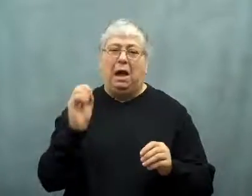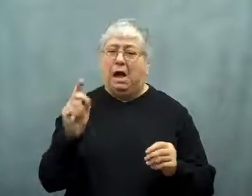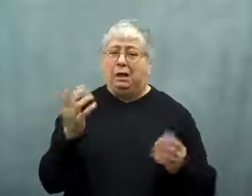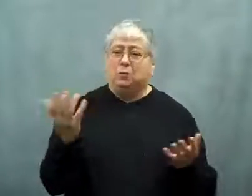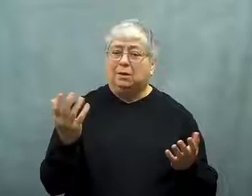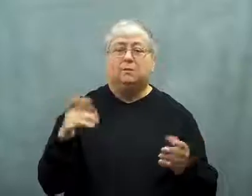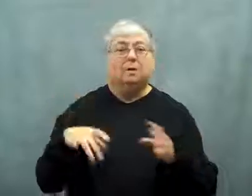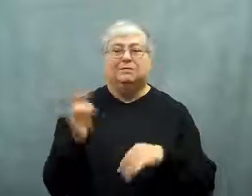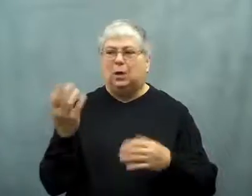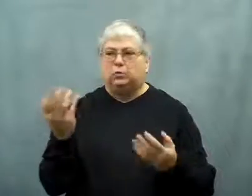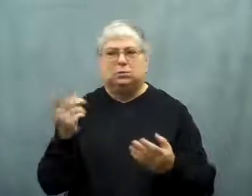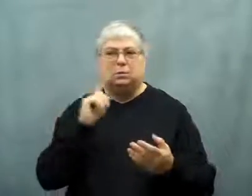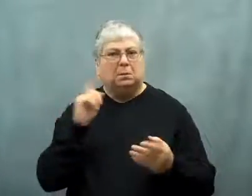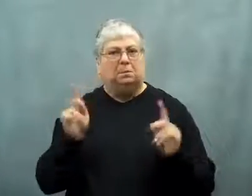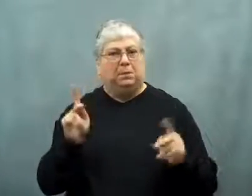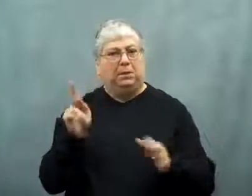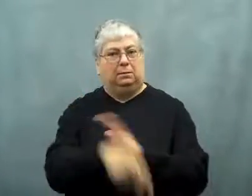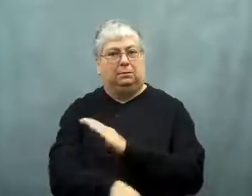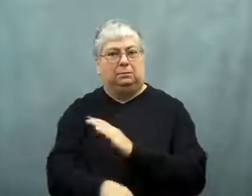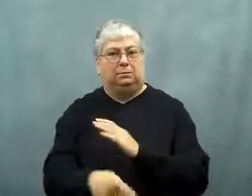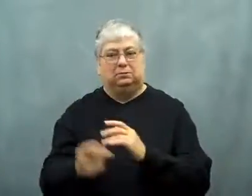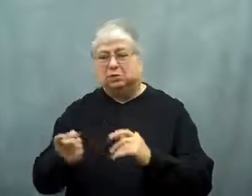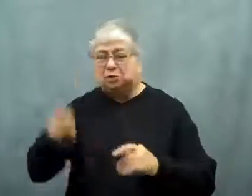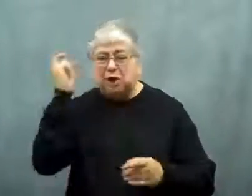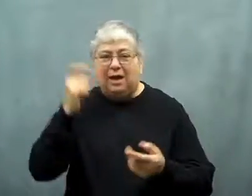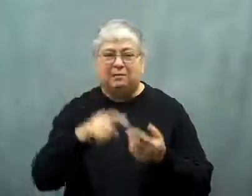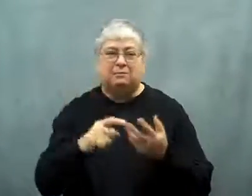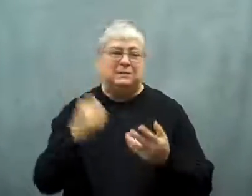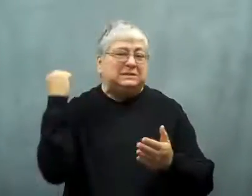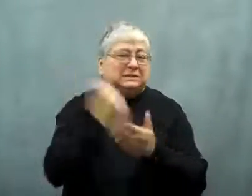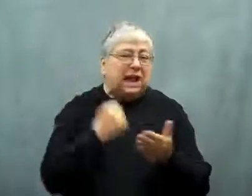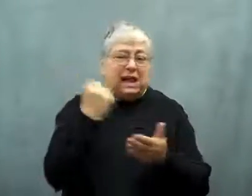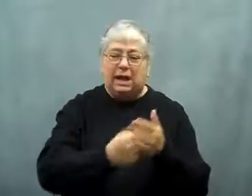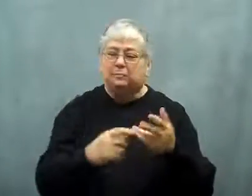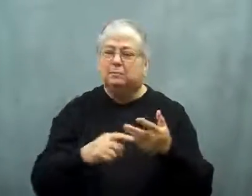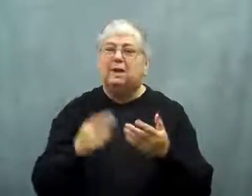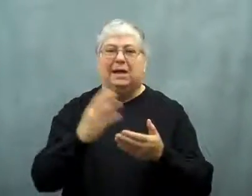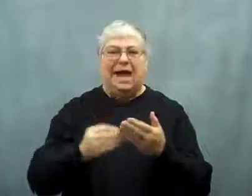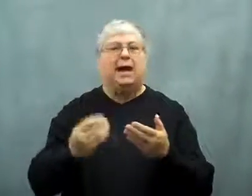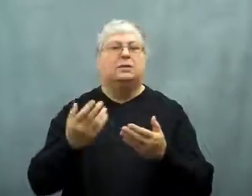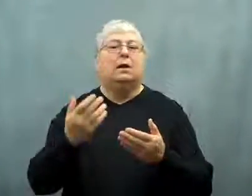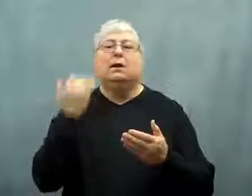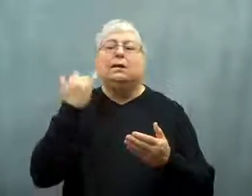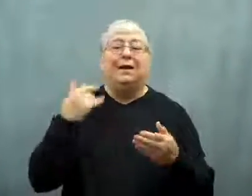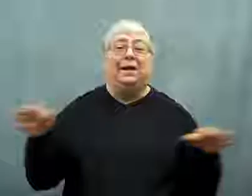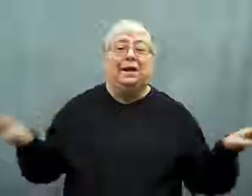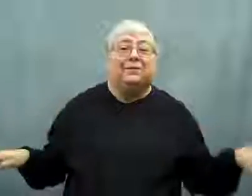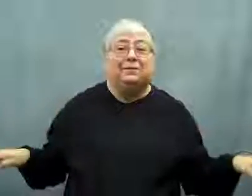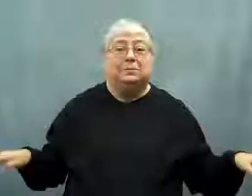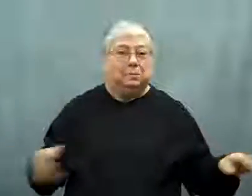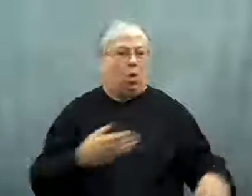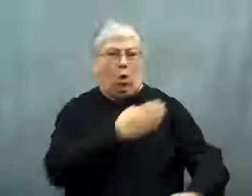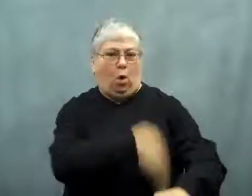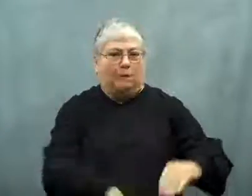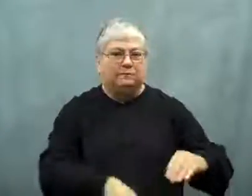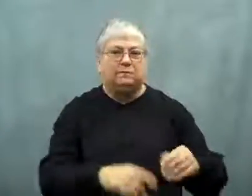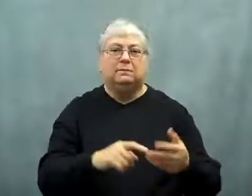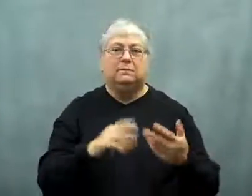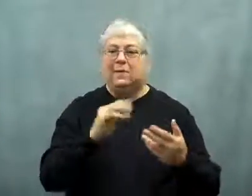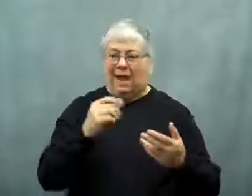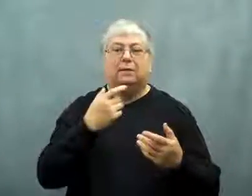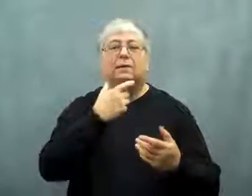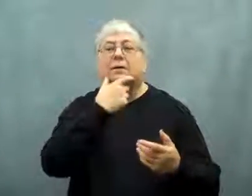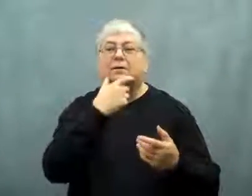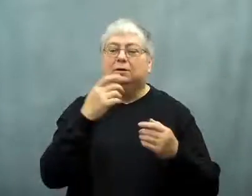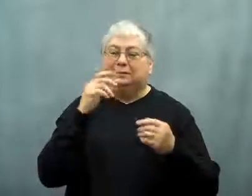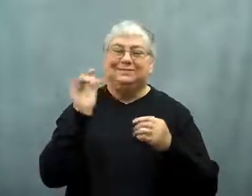What's unusual is that they were killed by people, shot, stabbed,